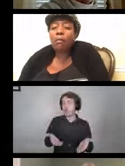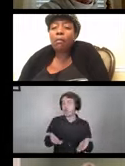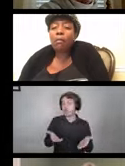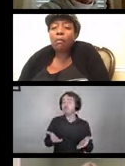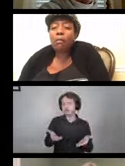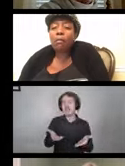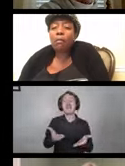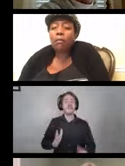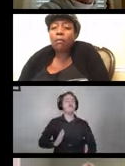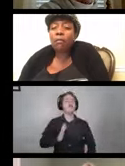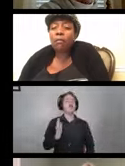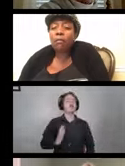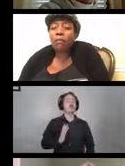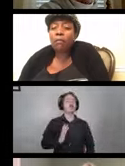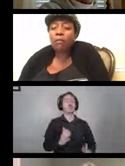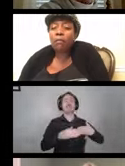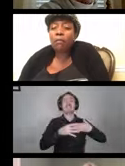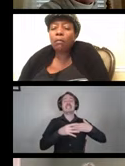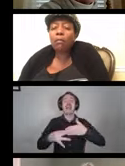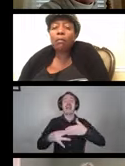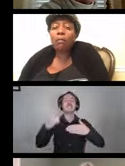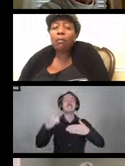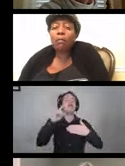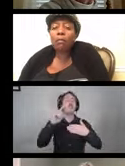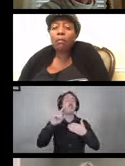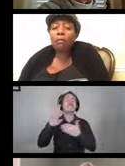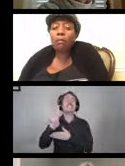for disinfecting devices. There's four components.